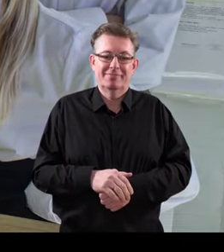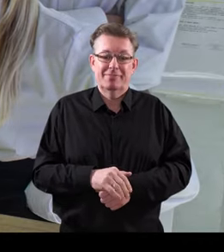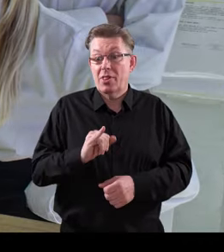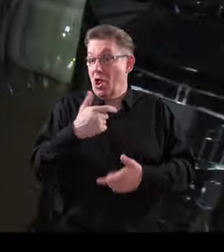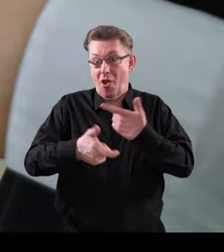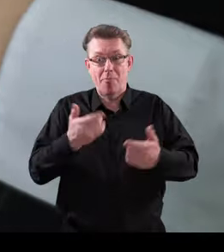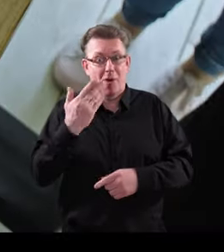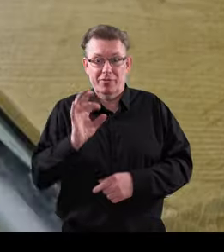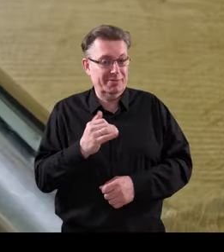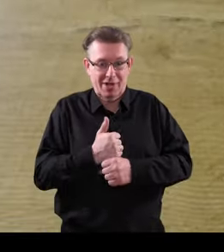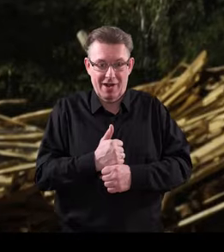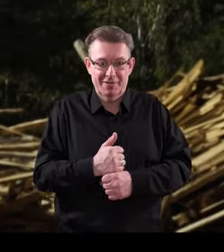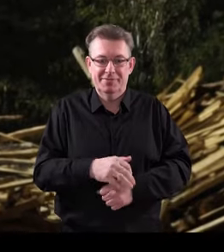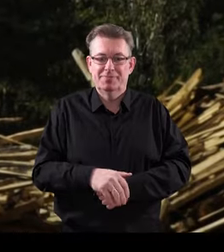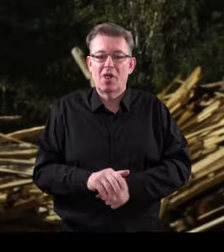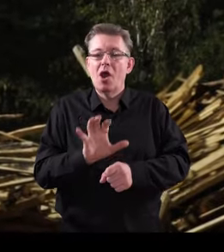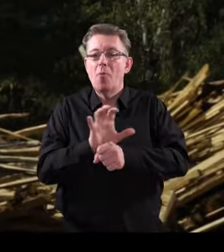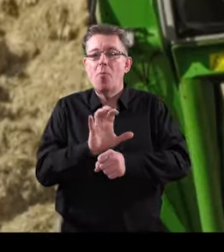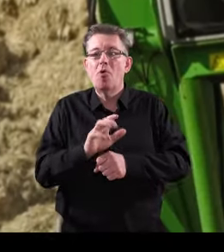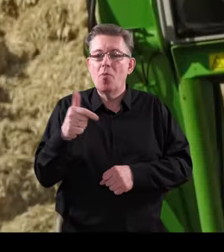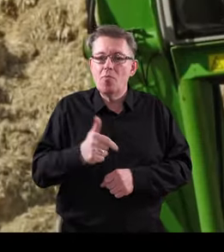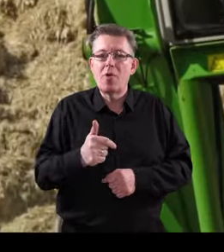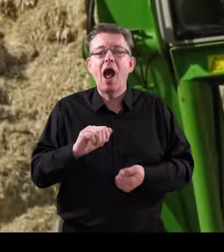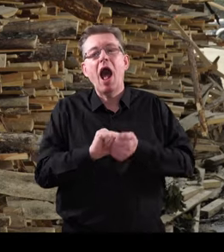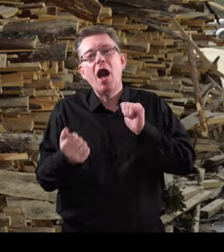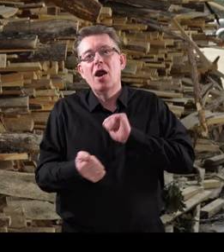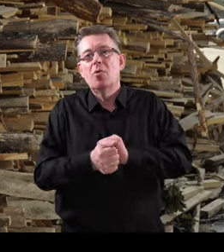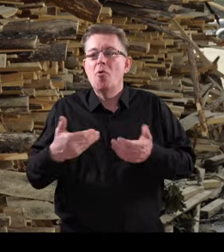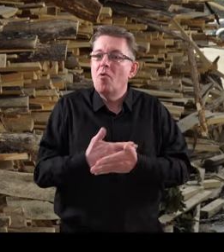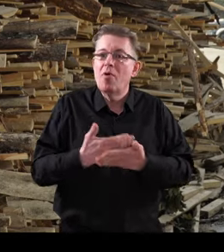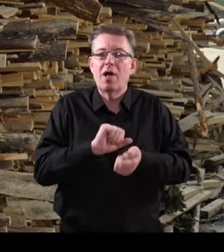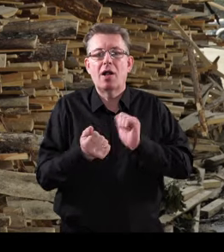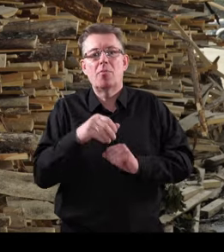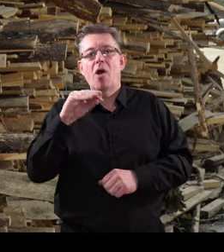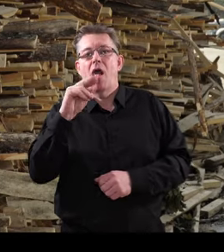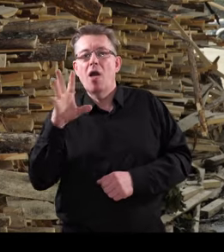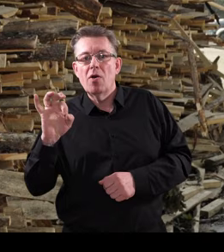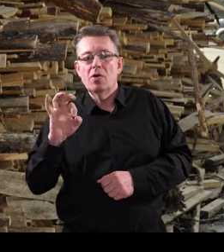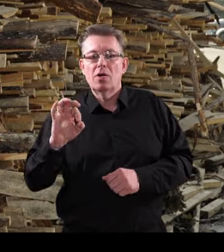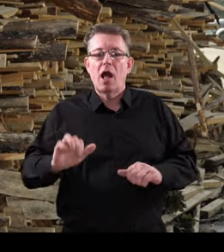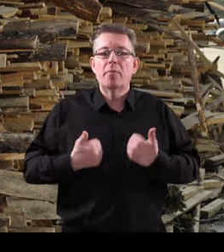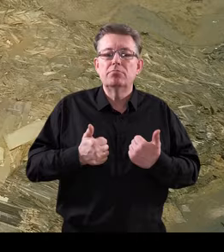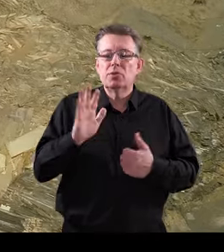which makes excellent coffee. The product should usually be either innovative or ecological to be developmental.